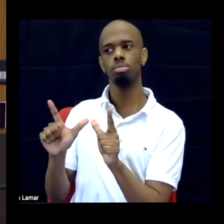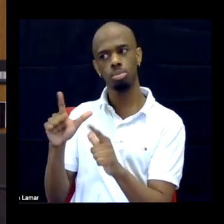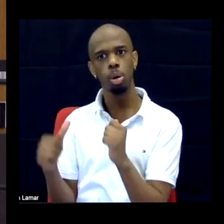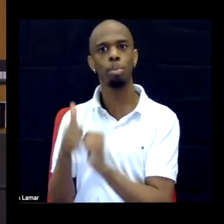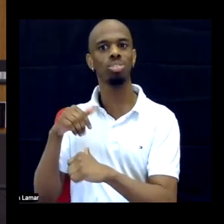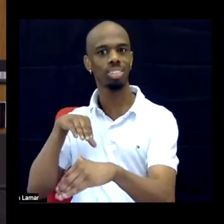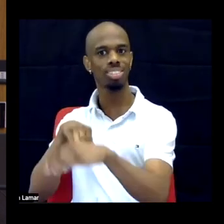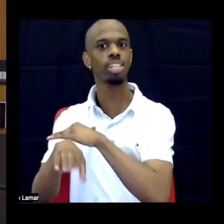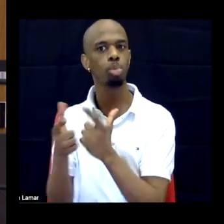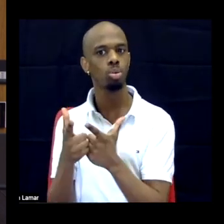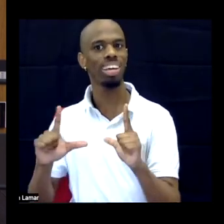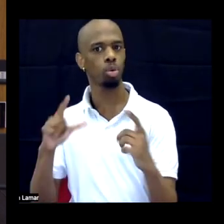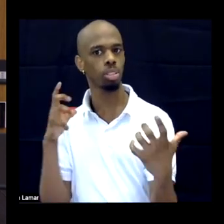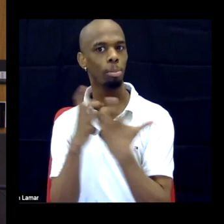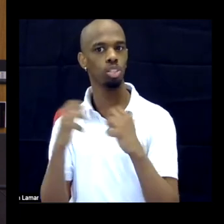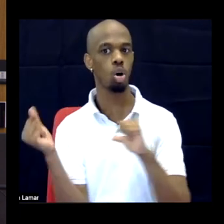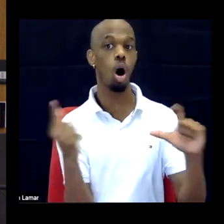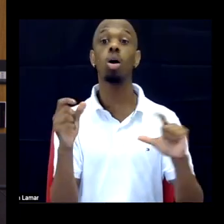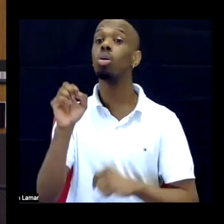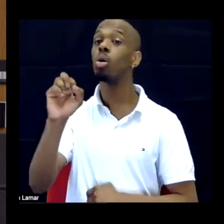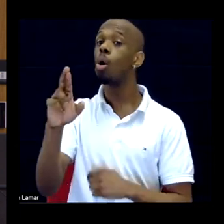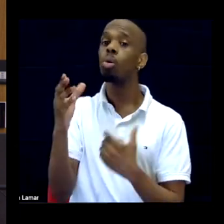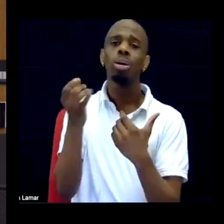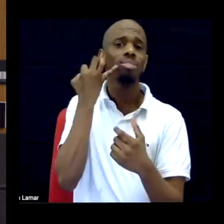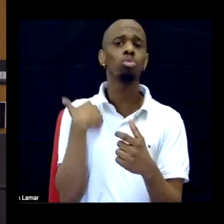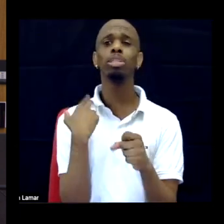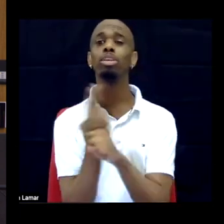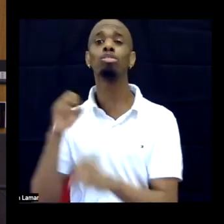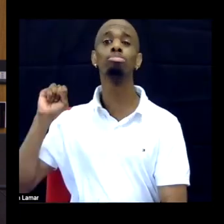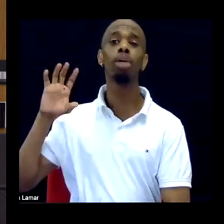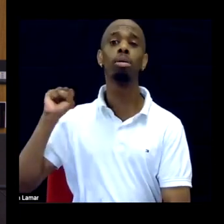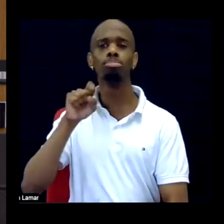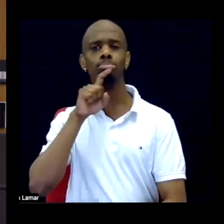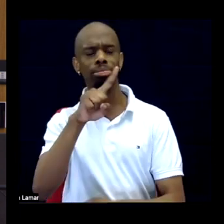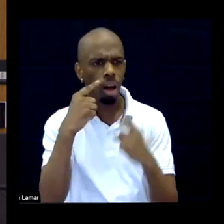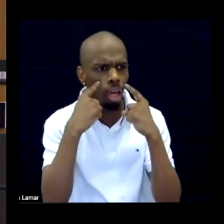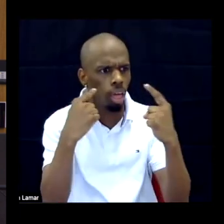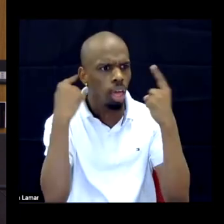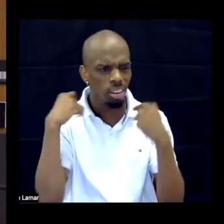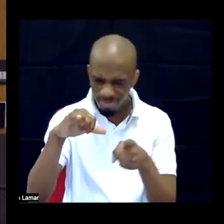or at least breaking down the more complicated, more academic jargon, so the book is not just